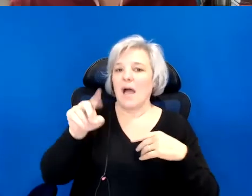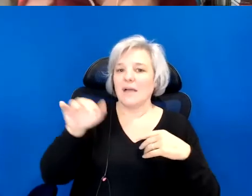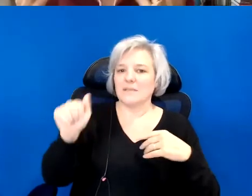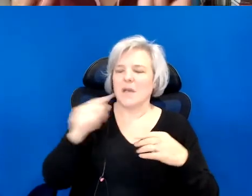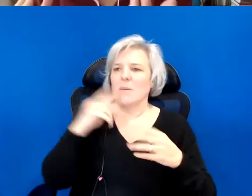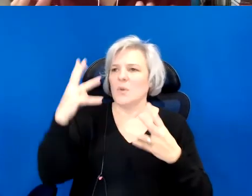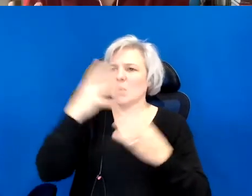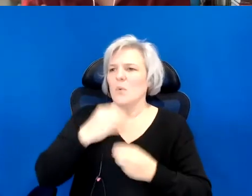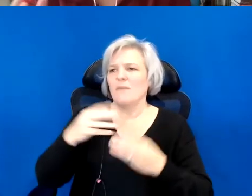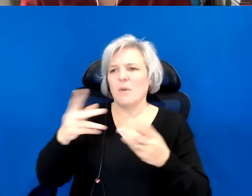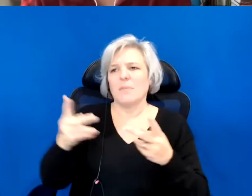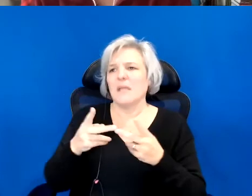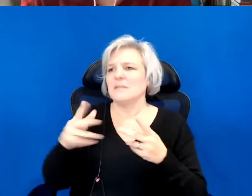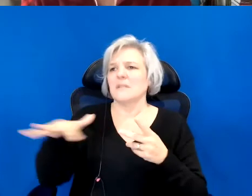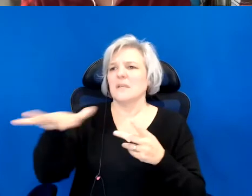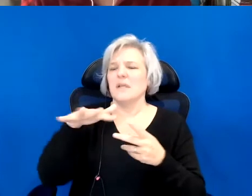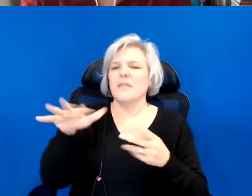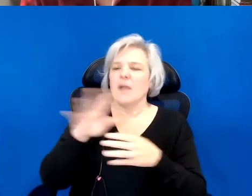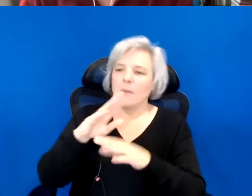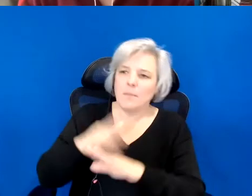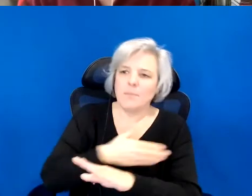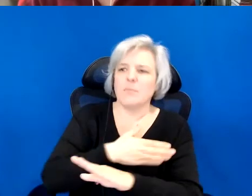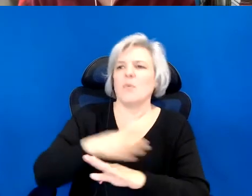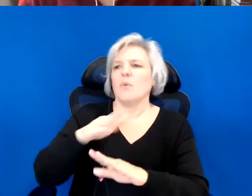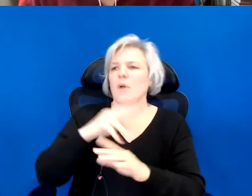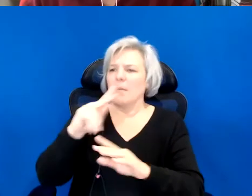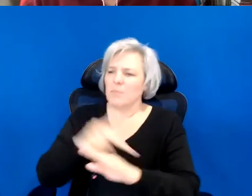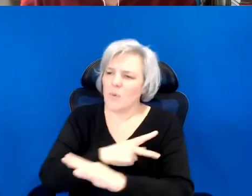Somalia. Like their poetic traditions there.